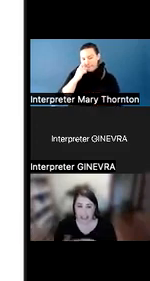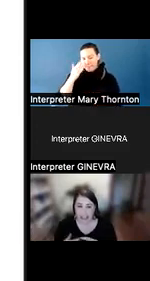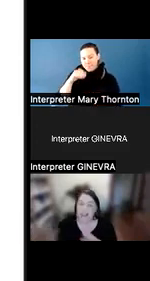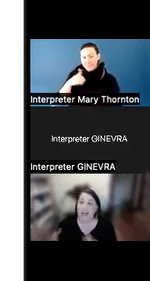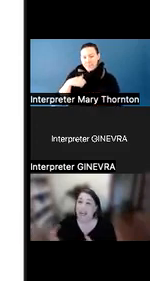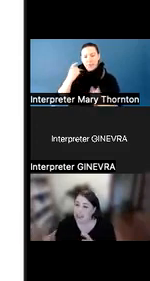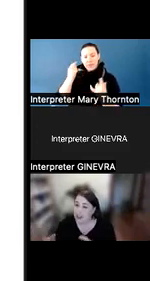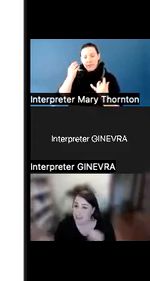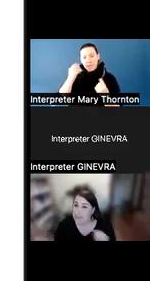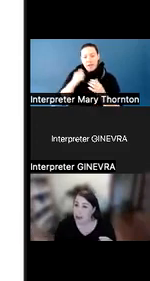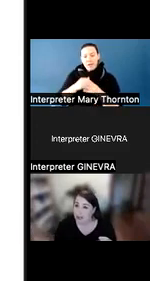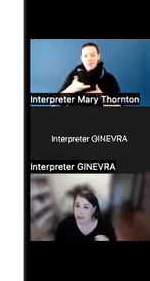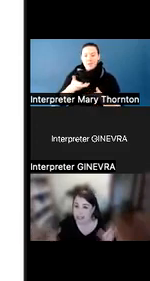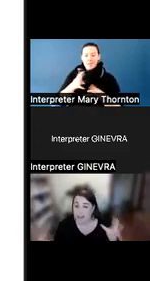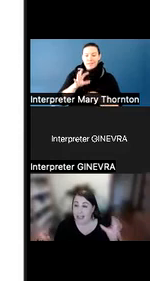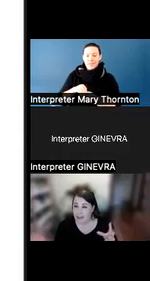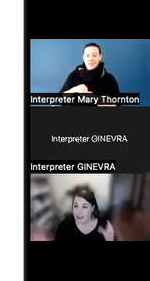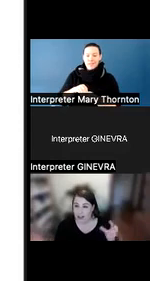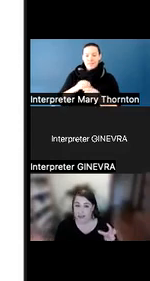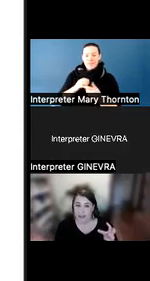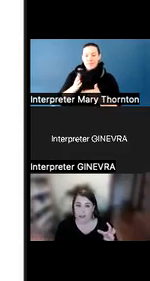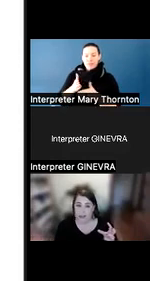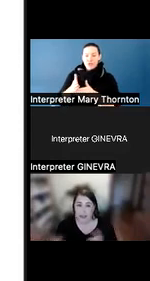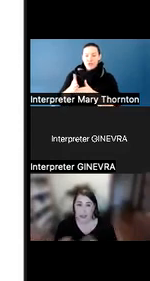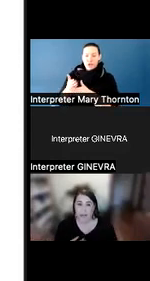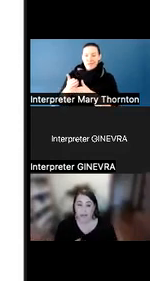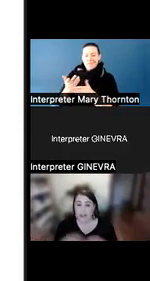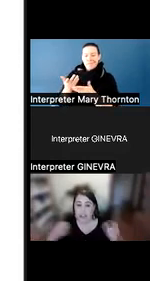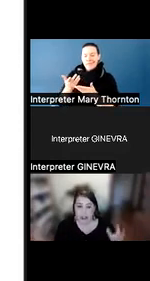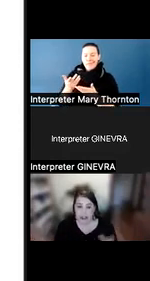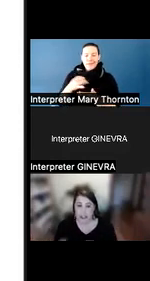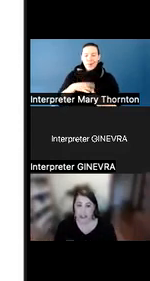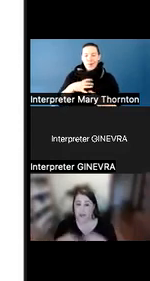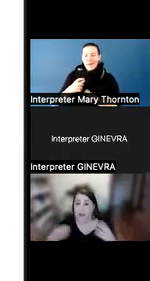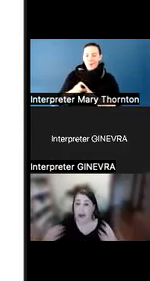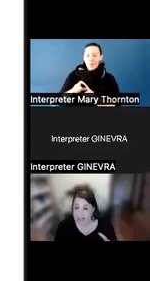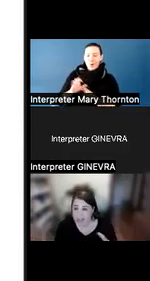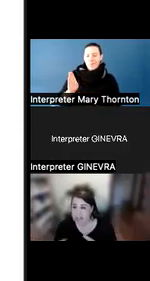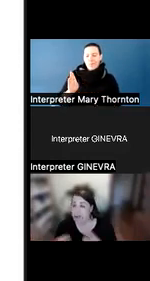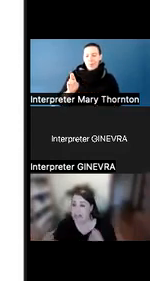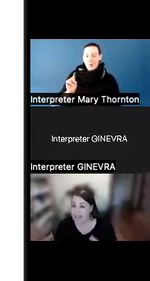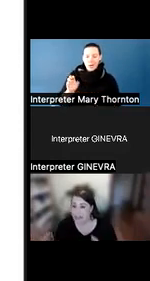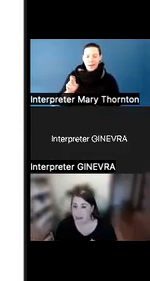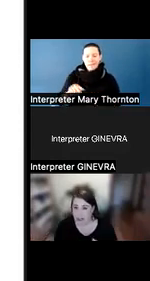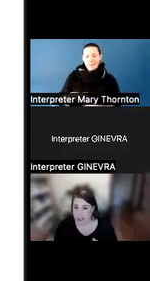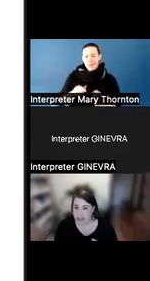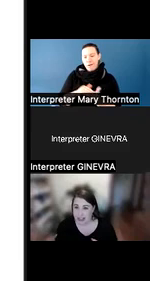I hate to call it a burden, but that's the language that's often used. But shared this process of creating solutions.